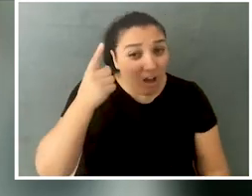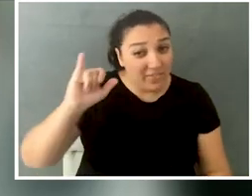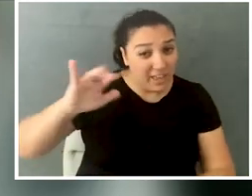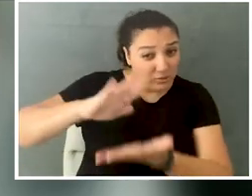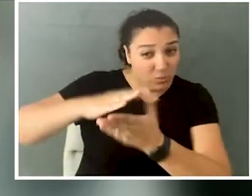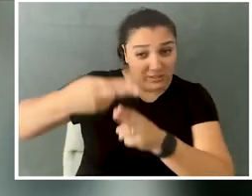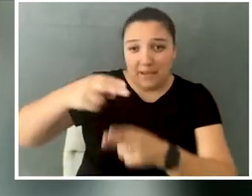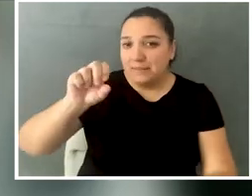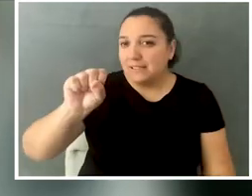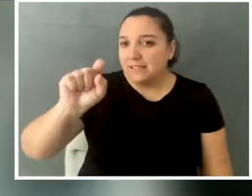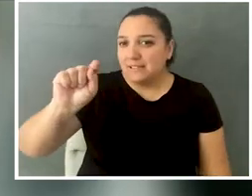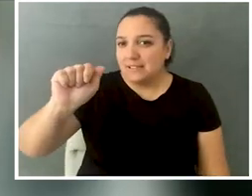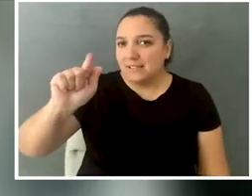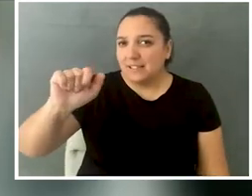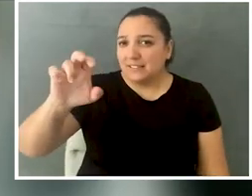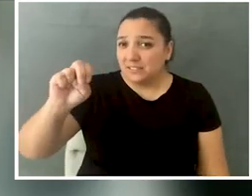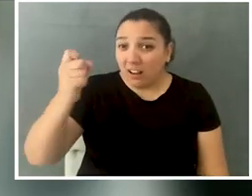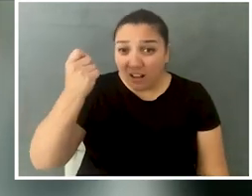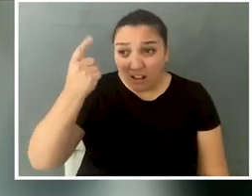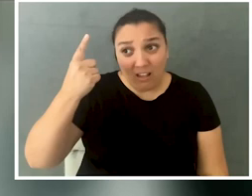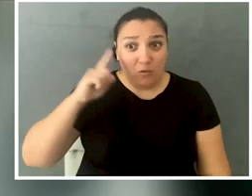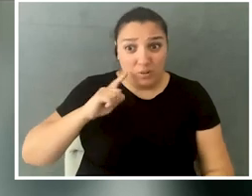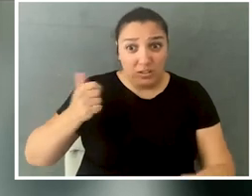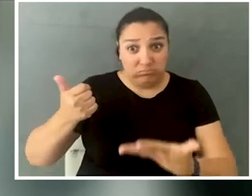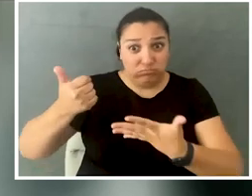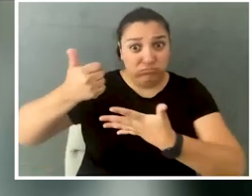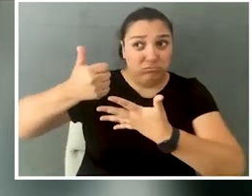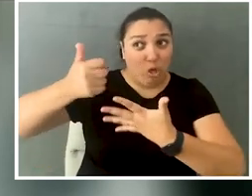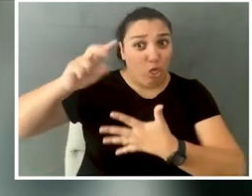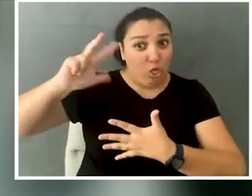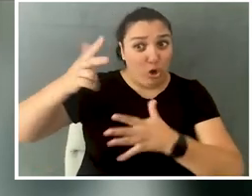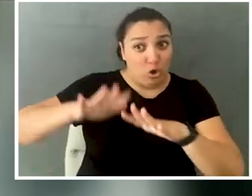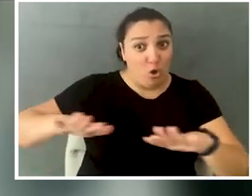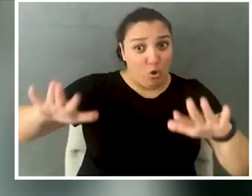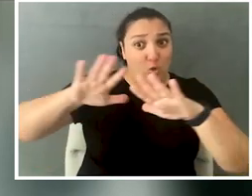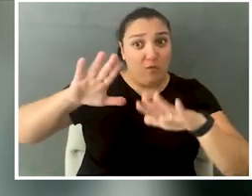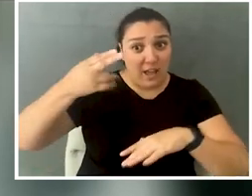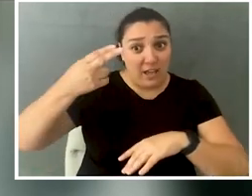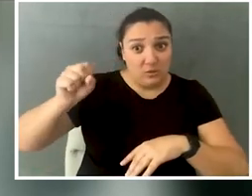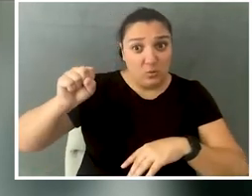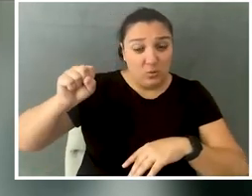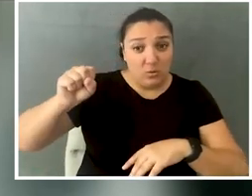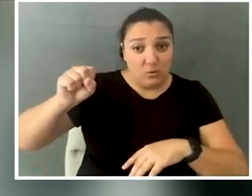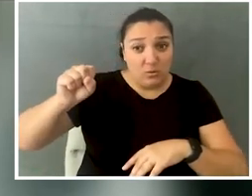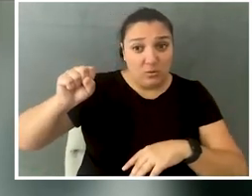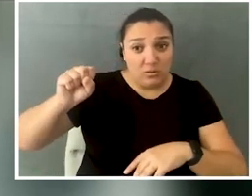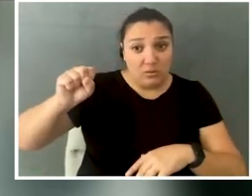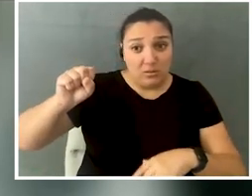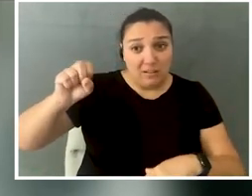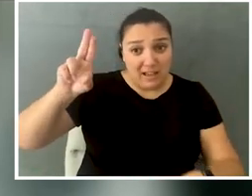Stanton was a really highly-ranked high school. It was like third in the nation ranked by Newsweek at that point. So I asked the school for an accommodation